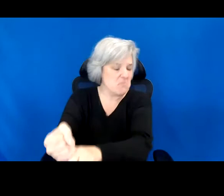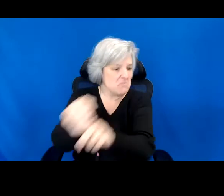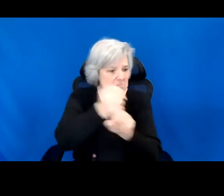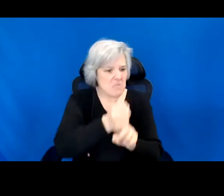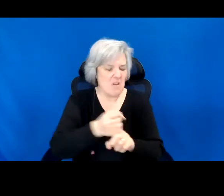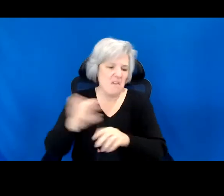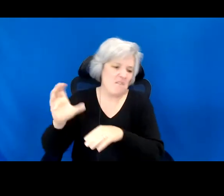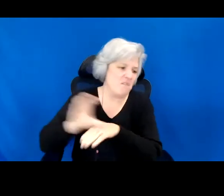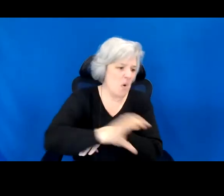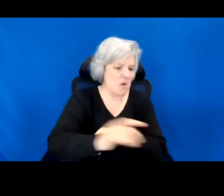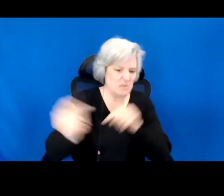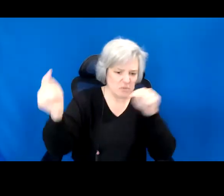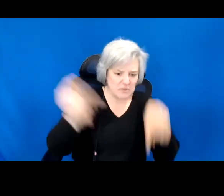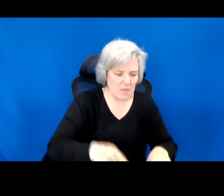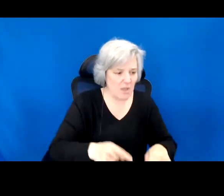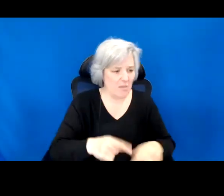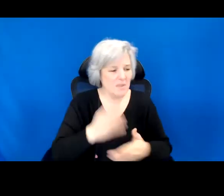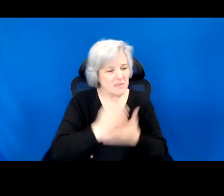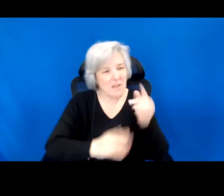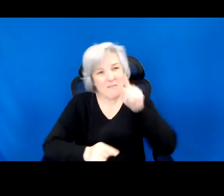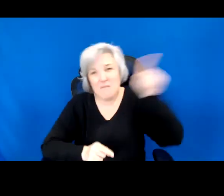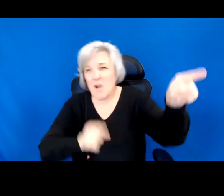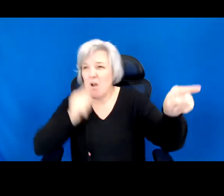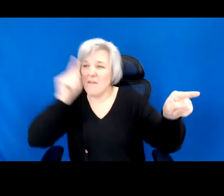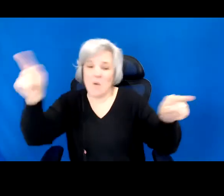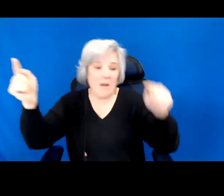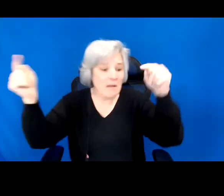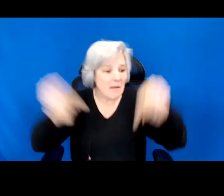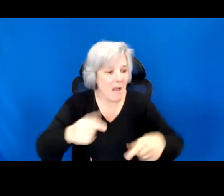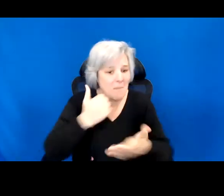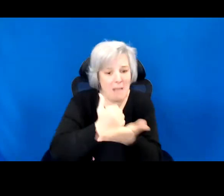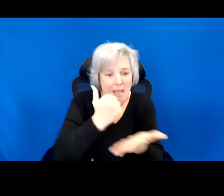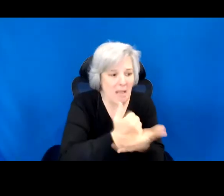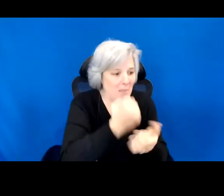And others came from distant lands to save or improve their lives.